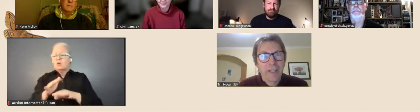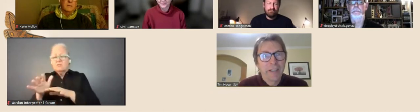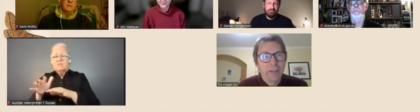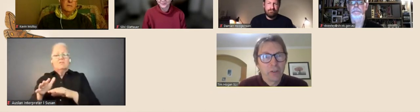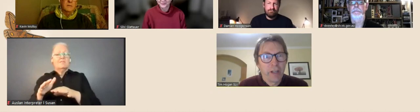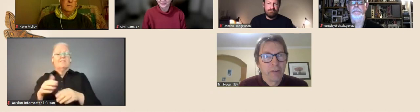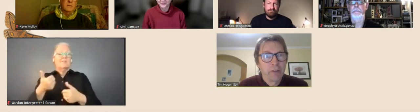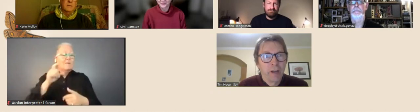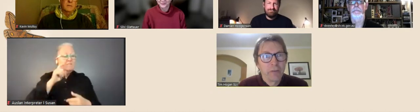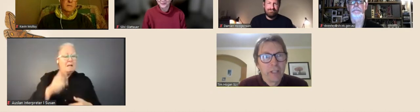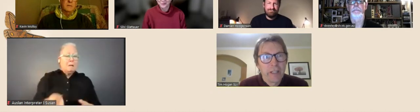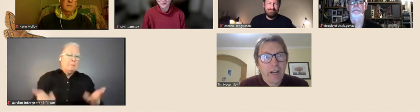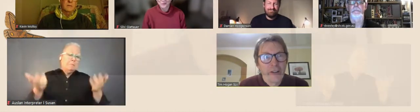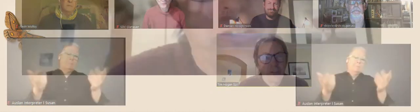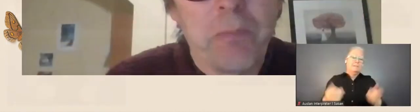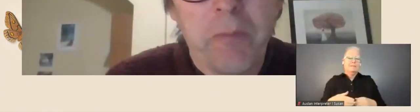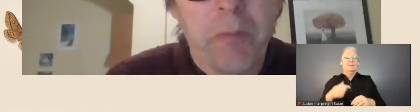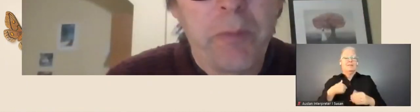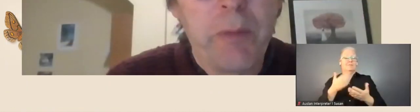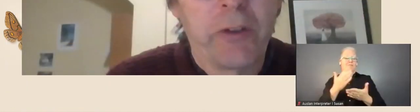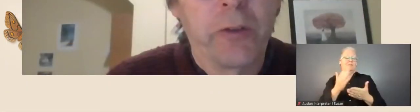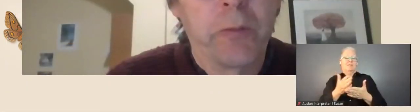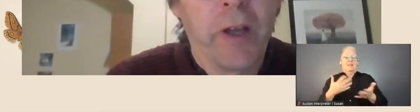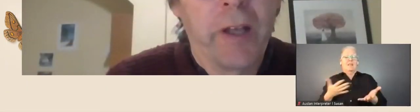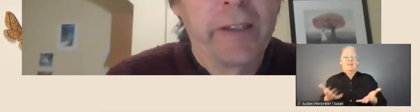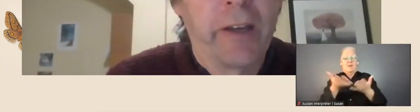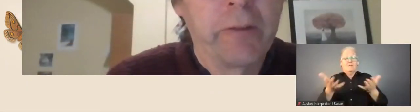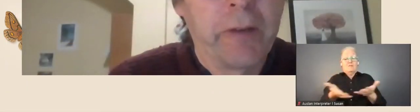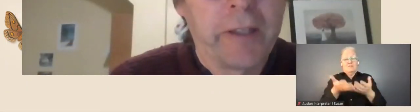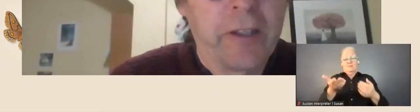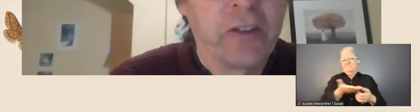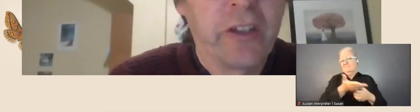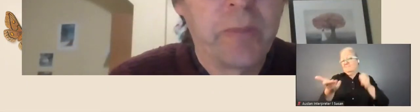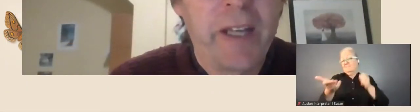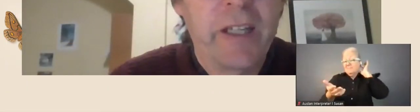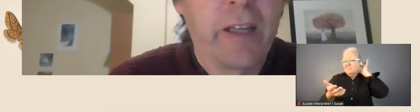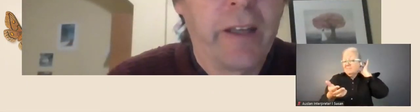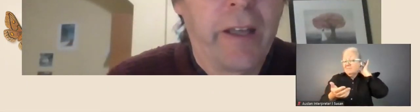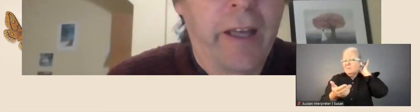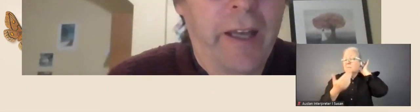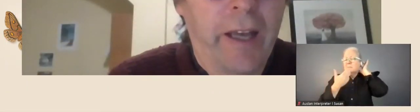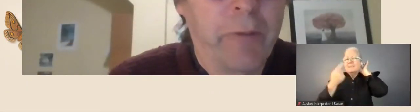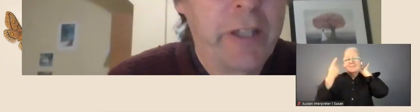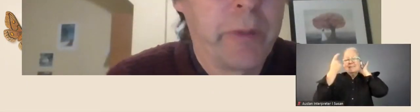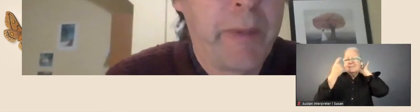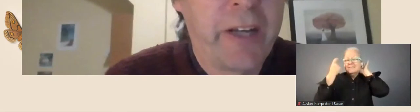you know, so i'd really encourage people to, you know, consider spending a, a reasonable amount of